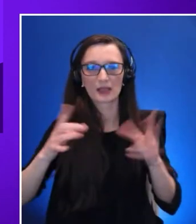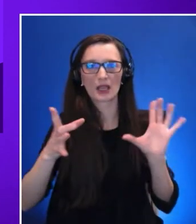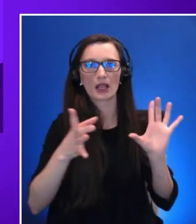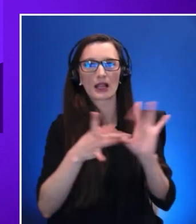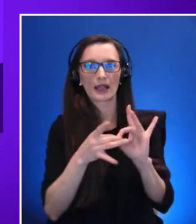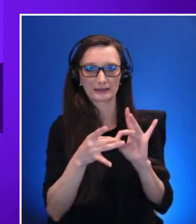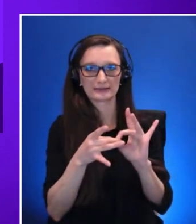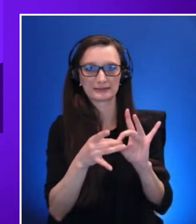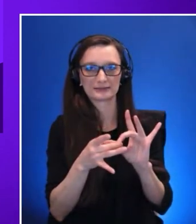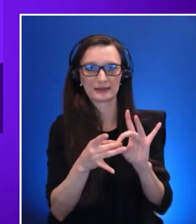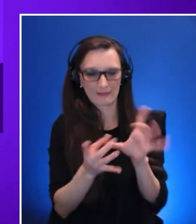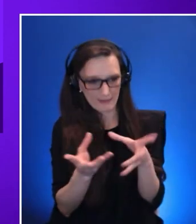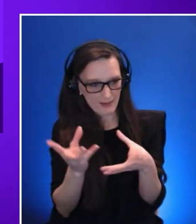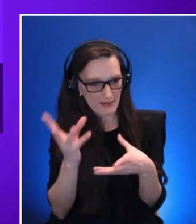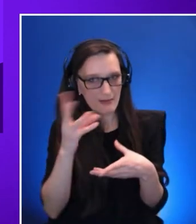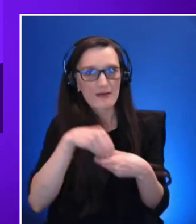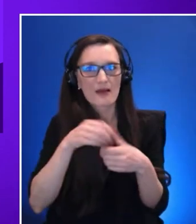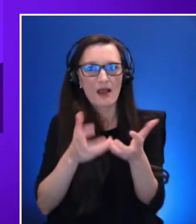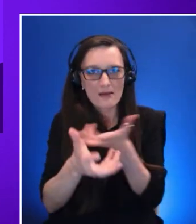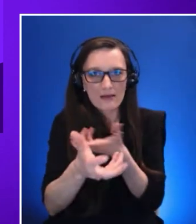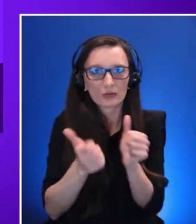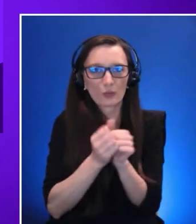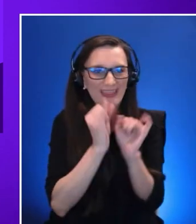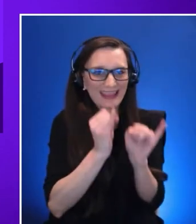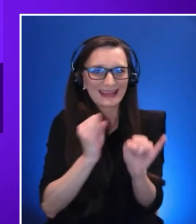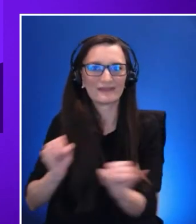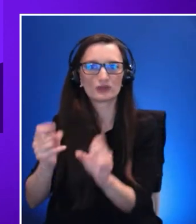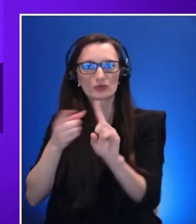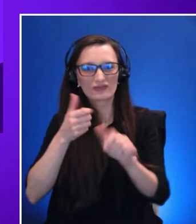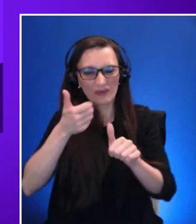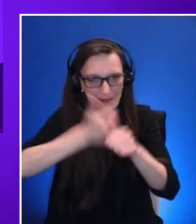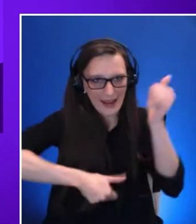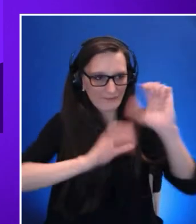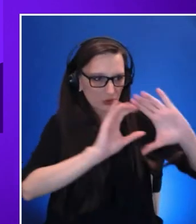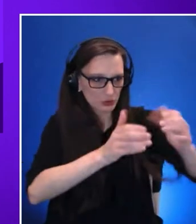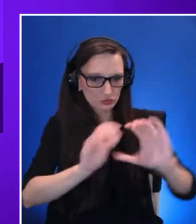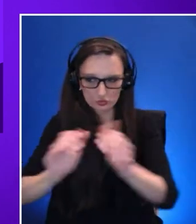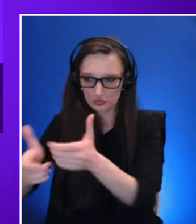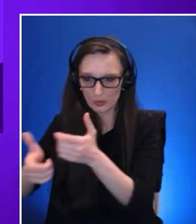individuals from every group to get feedback on their unique experiences.